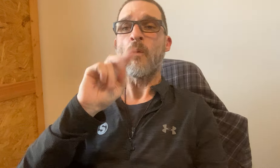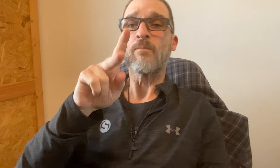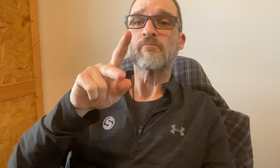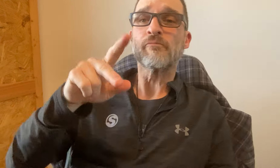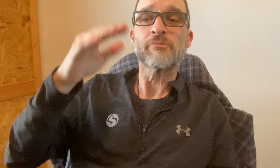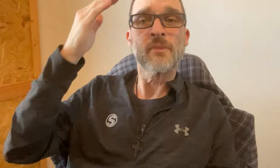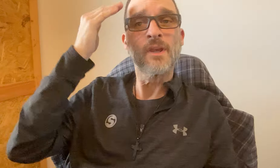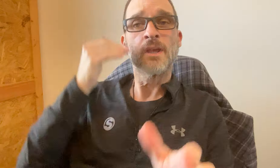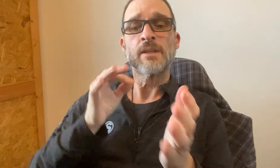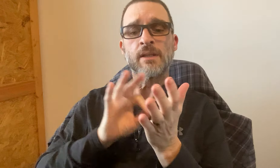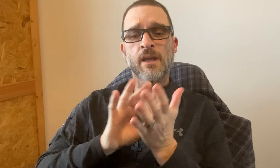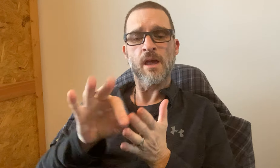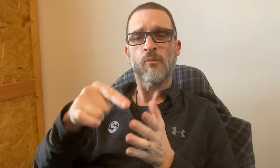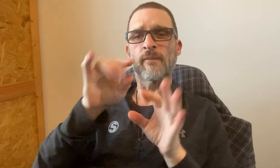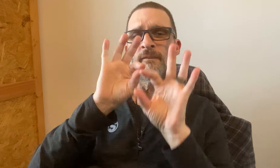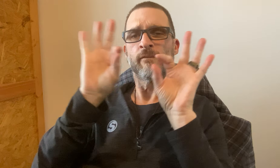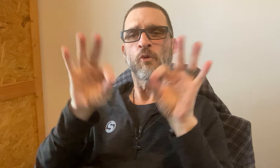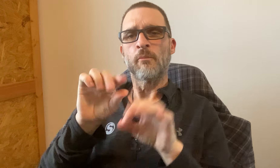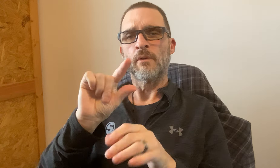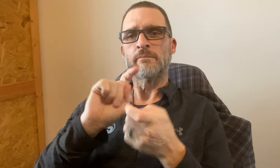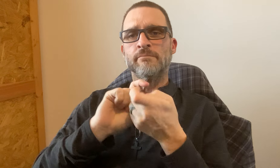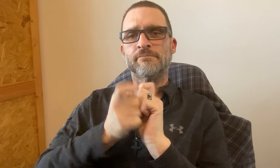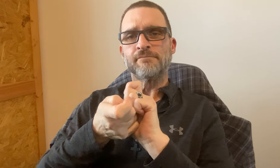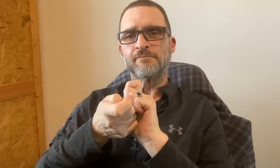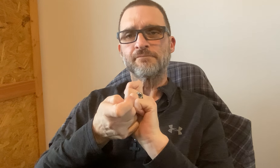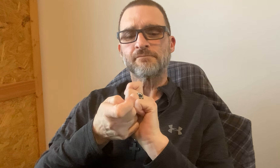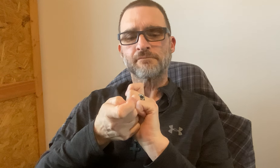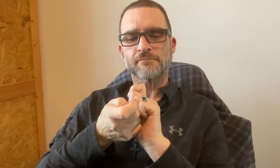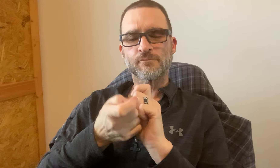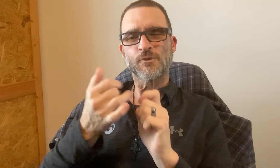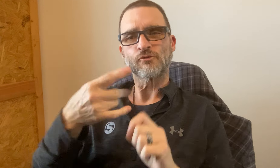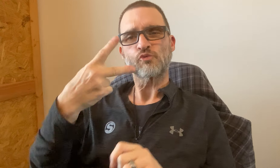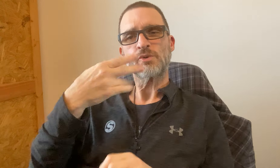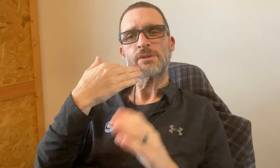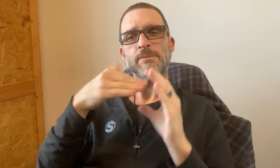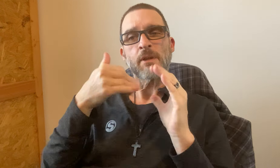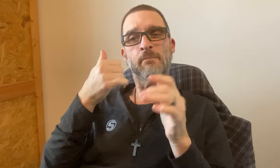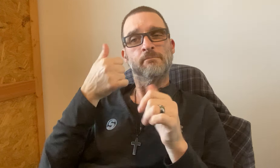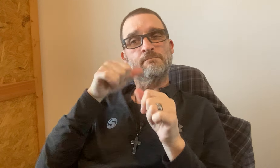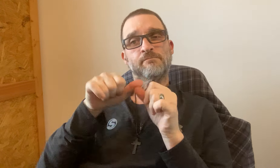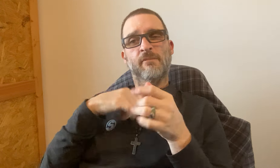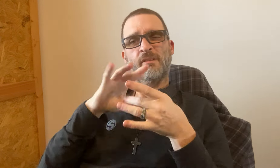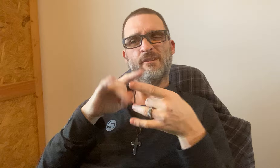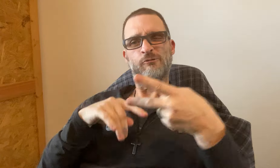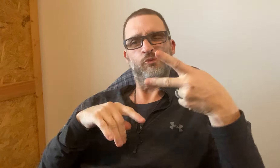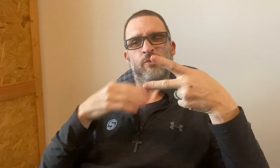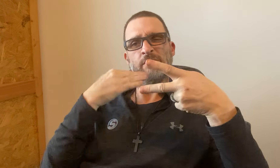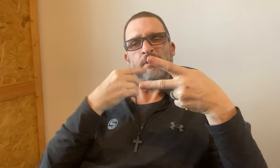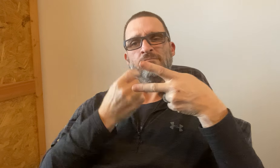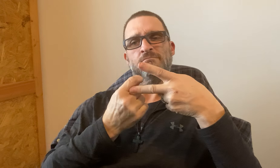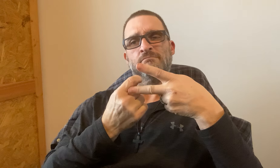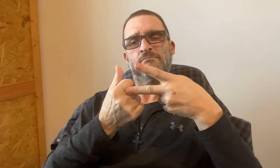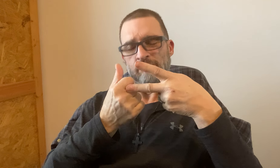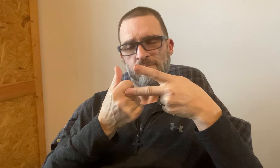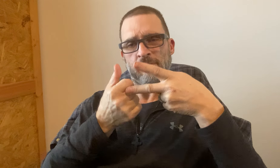Okay. For the head count, the form has a little bit of changes. There was 2 email boxes to enter - Remember I mentioned 2 email boxes to enter.